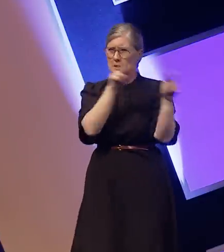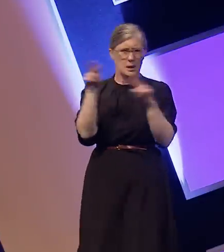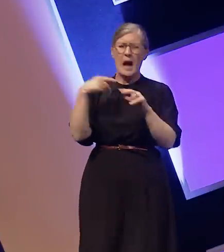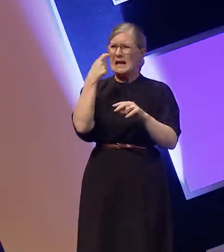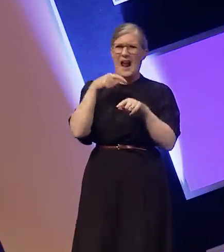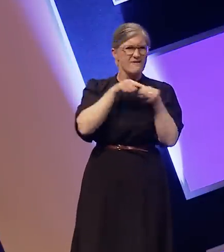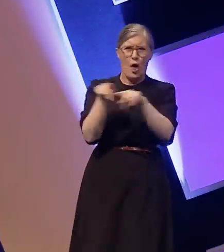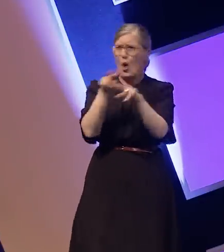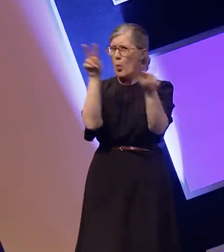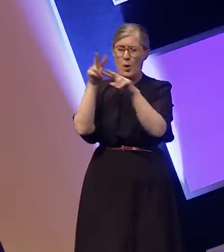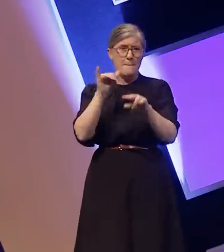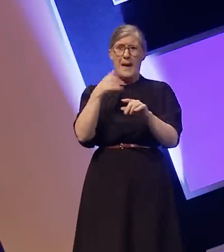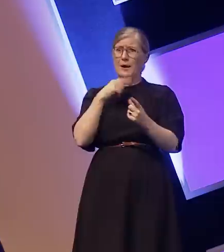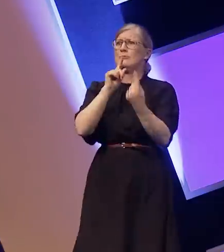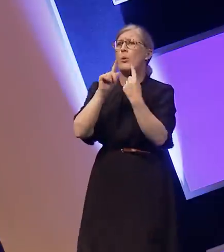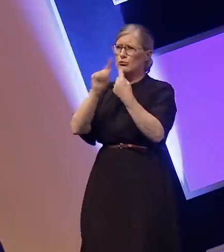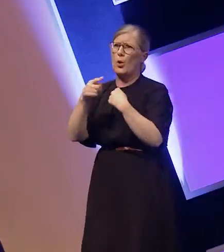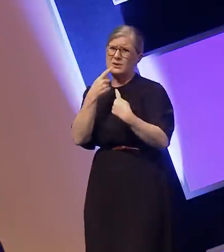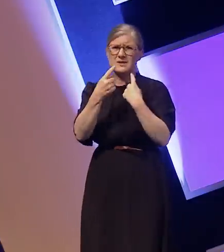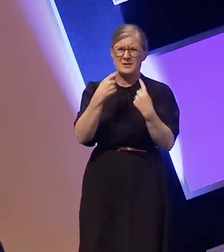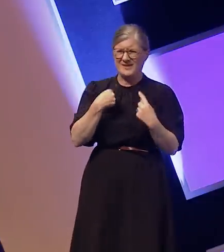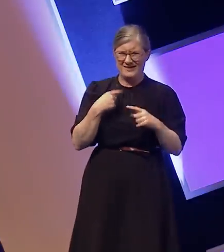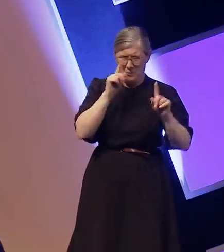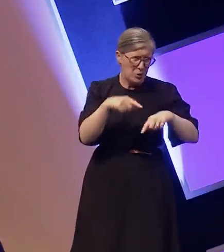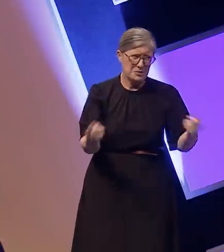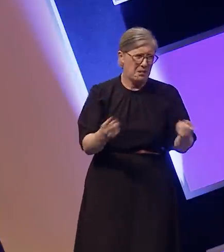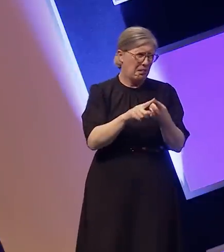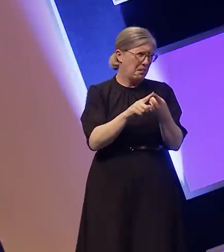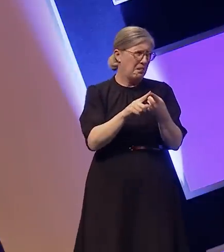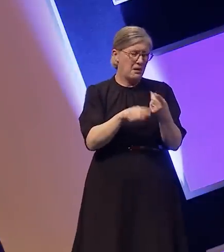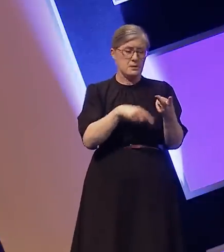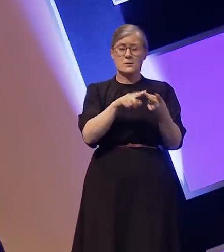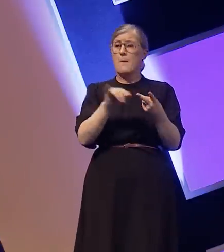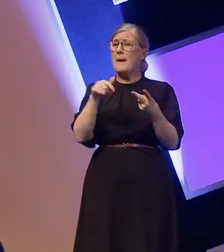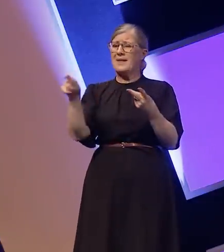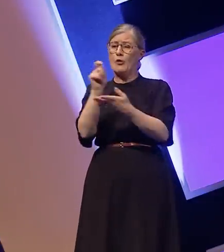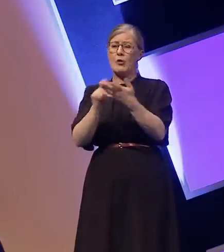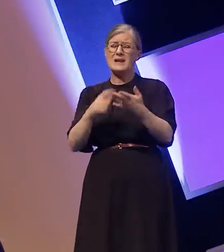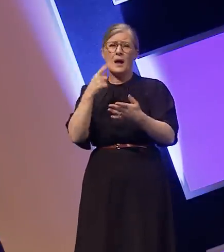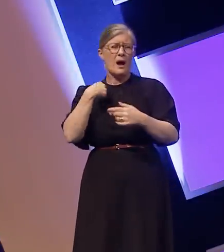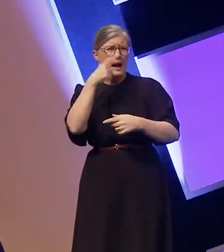and even repeating things back to them. Or they will write my character as lip reading someone from